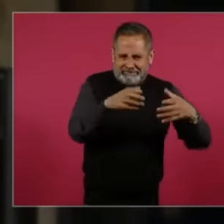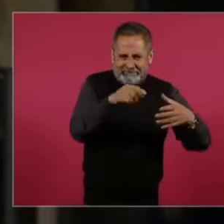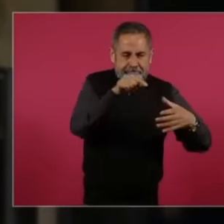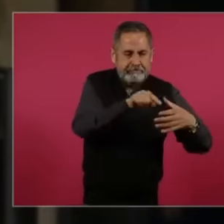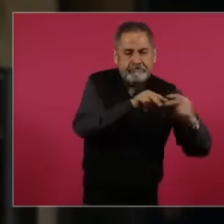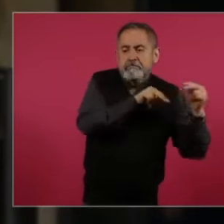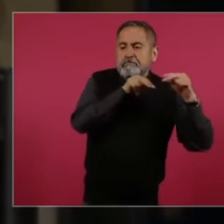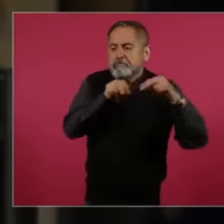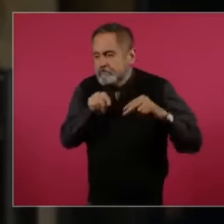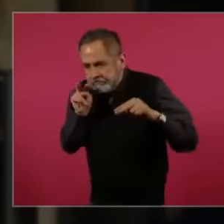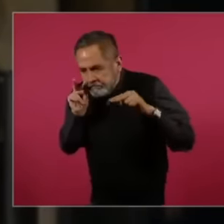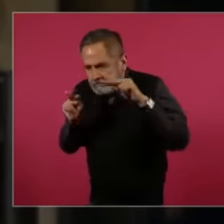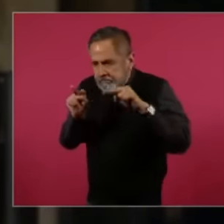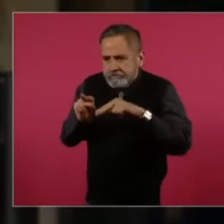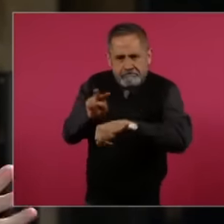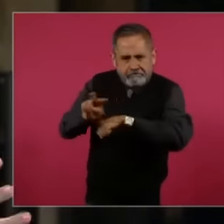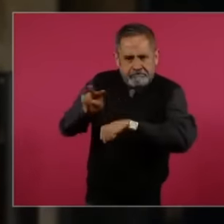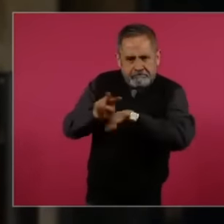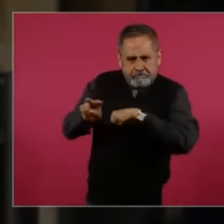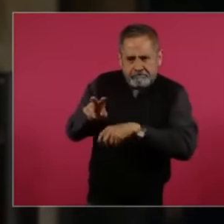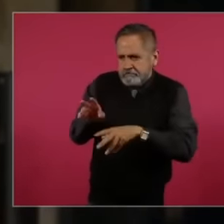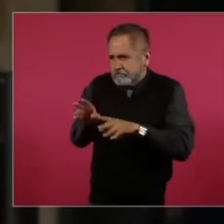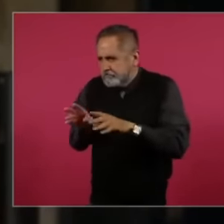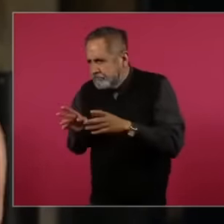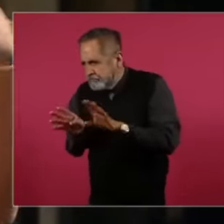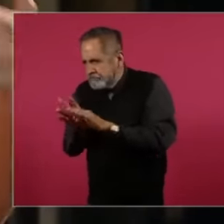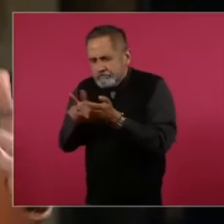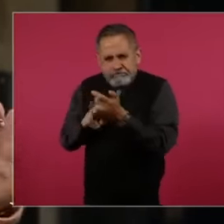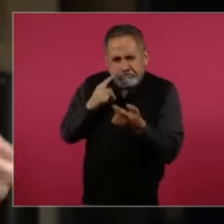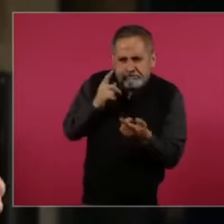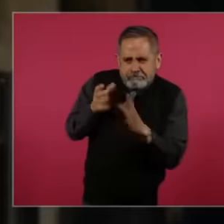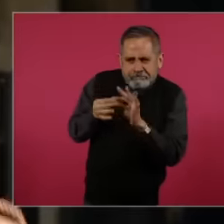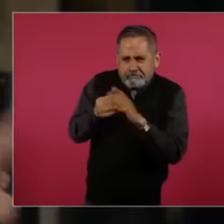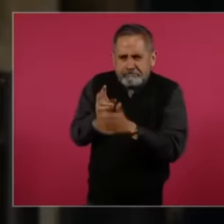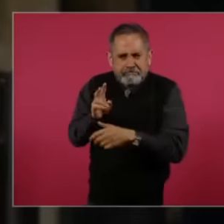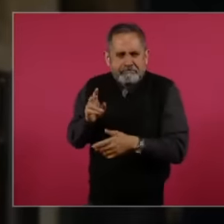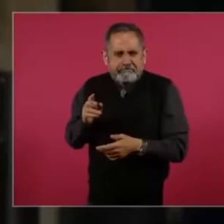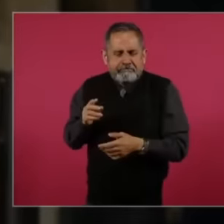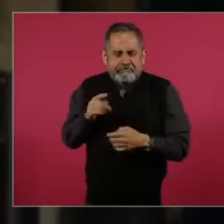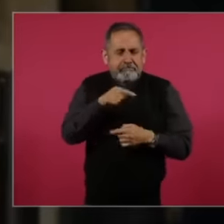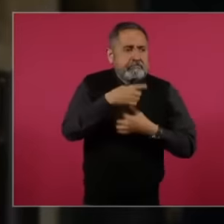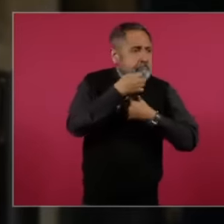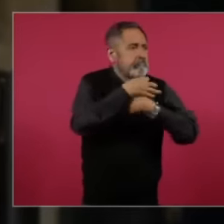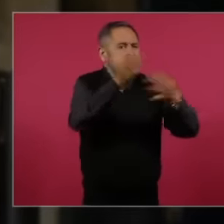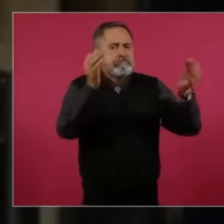who was in the country during the elections. and previously denounced that they cannot be achieved as